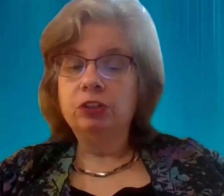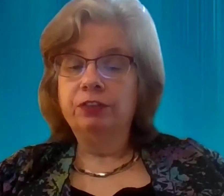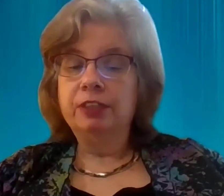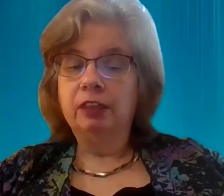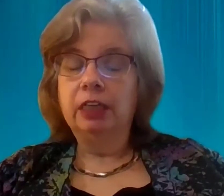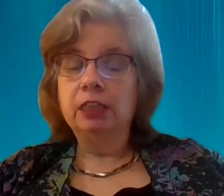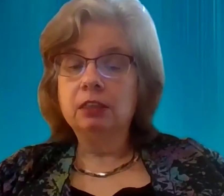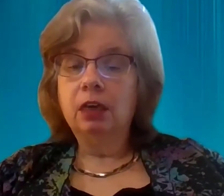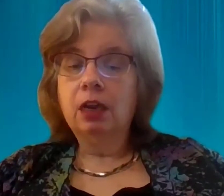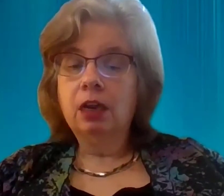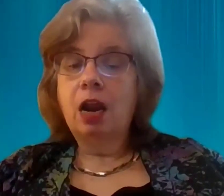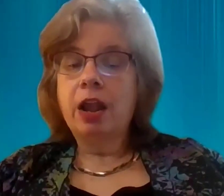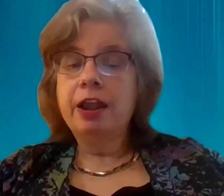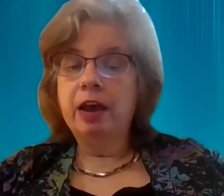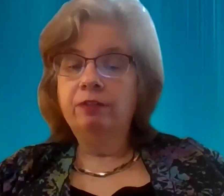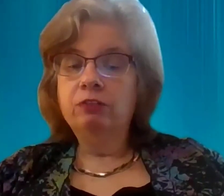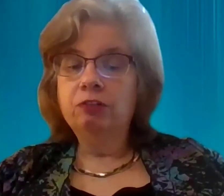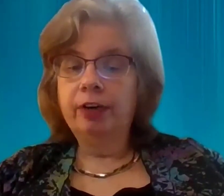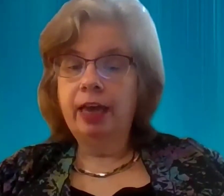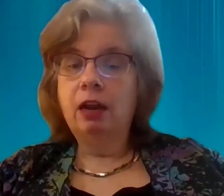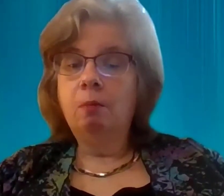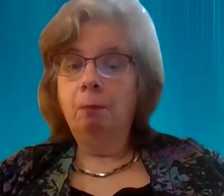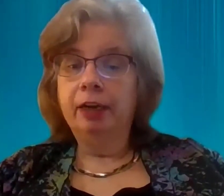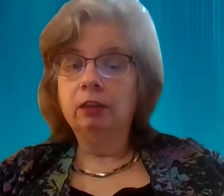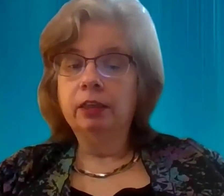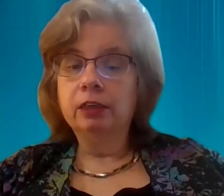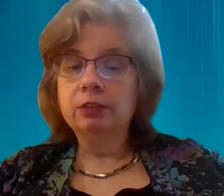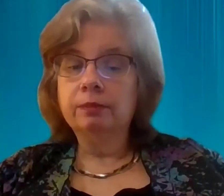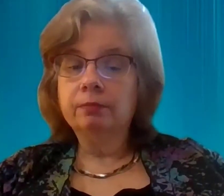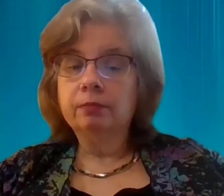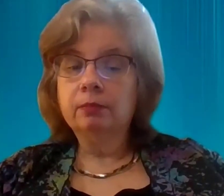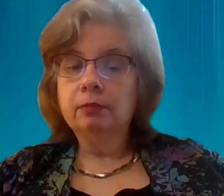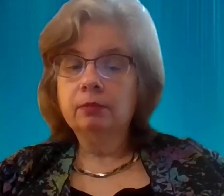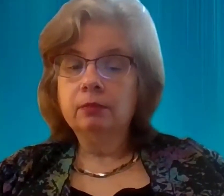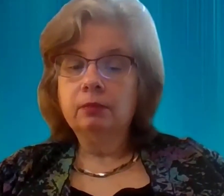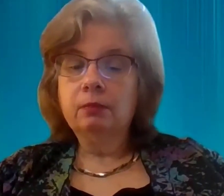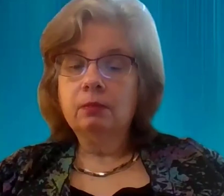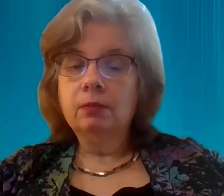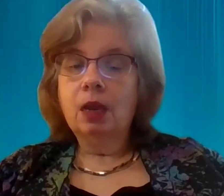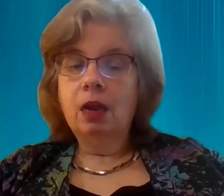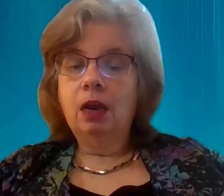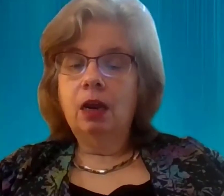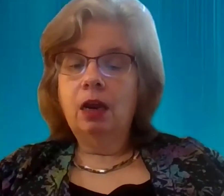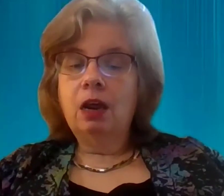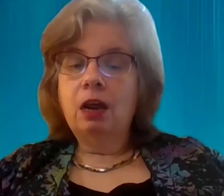facilities... Never forget Michael Hickson...